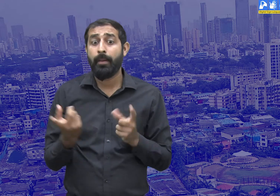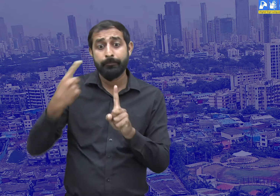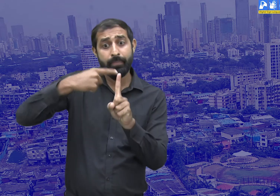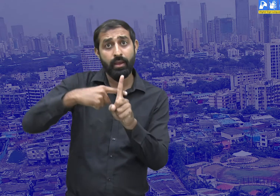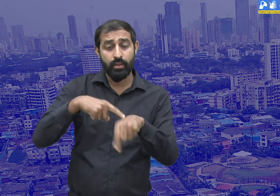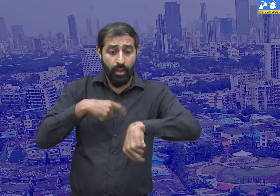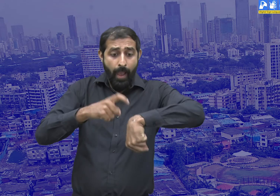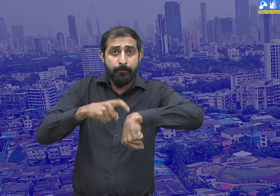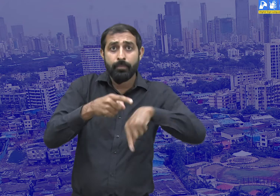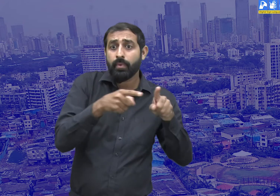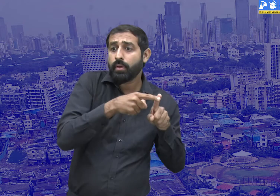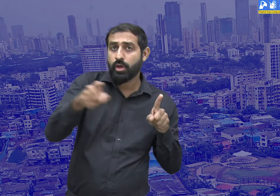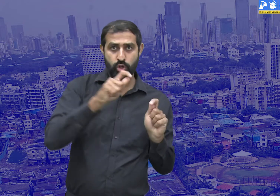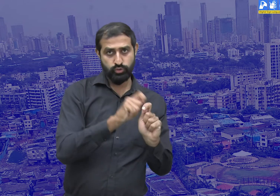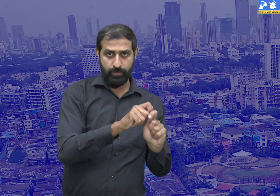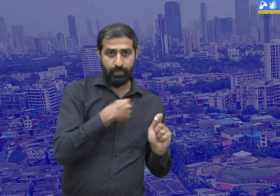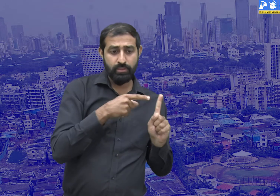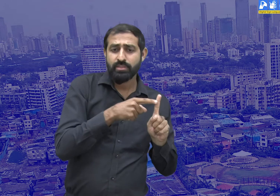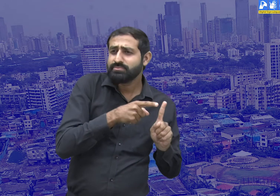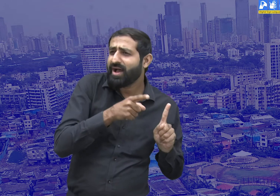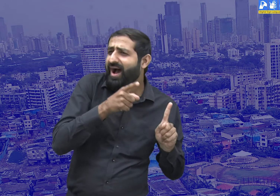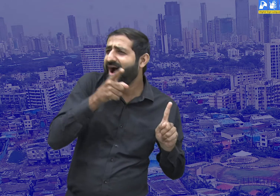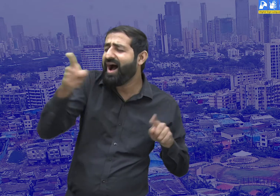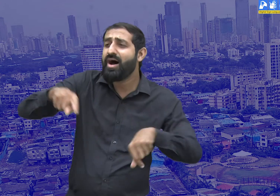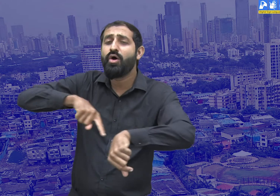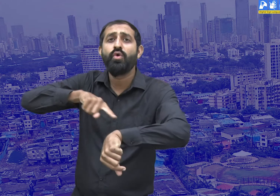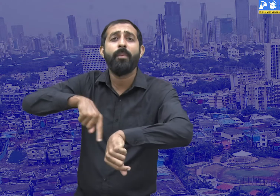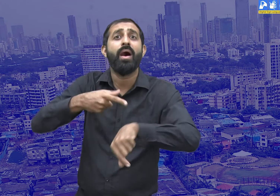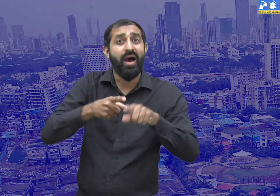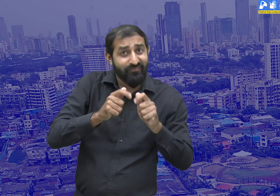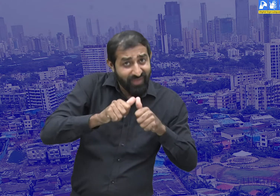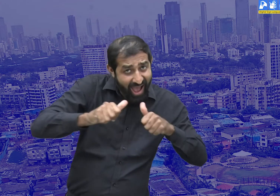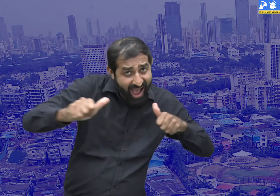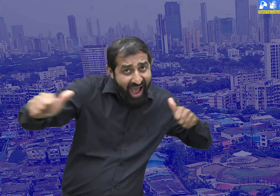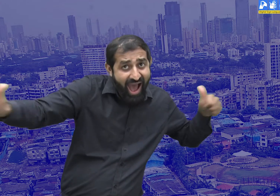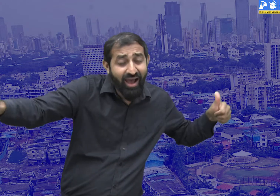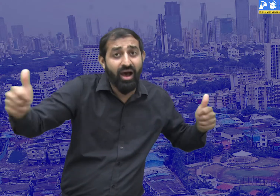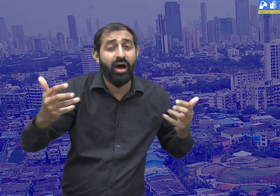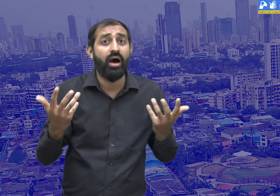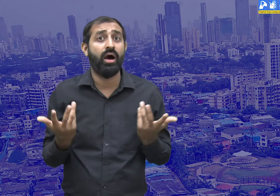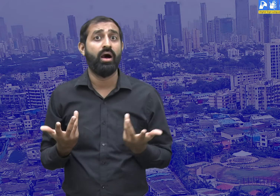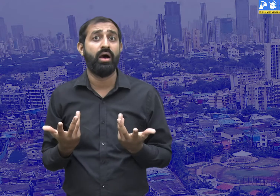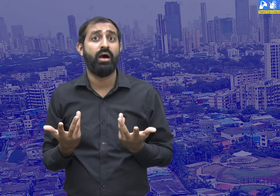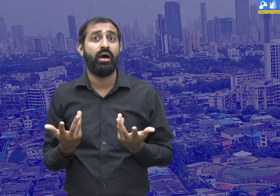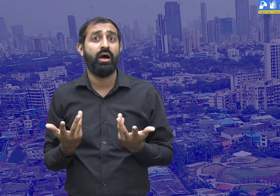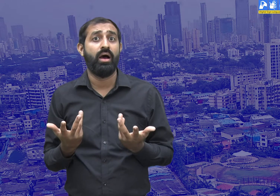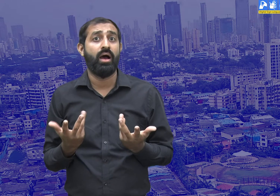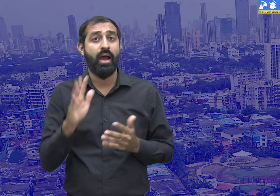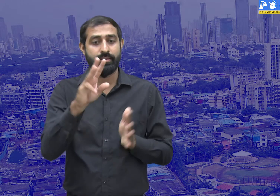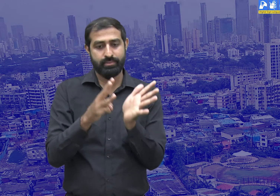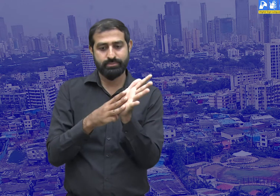and how much time also. It is another corner of the city.